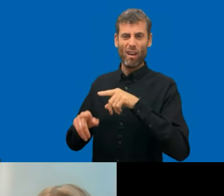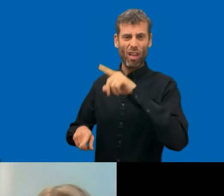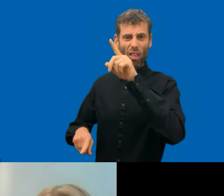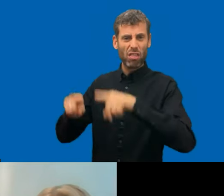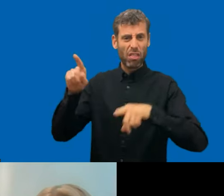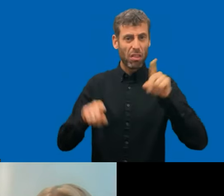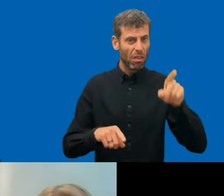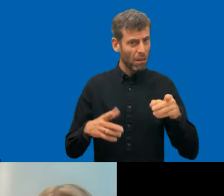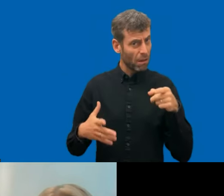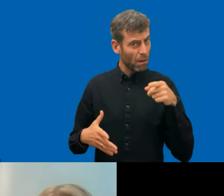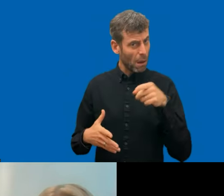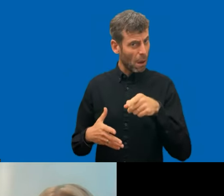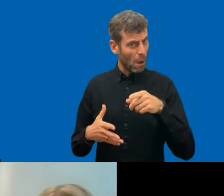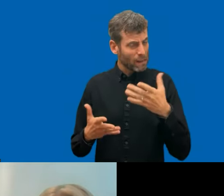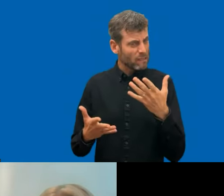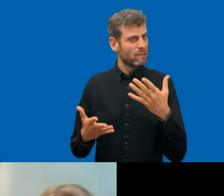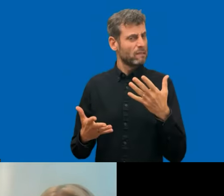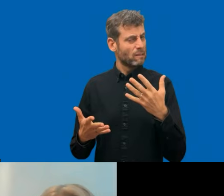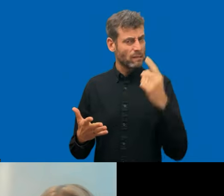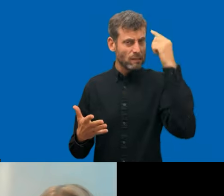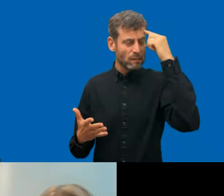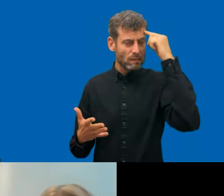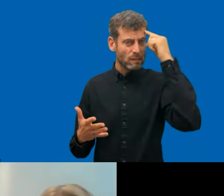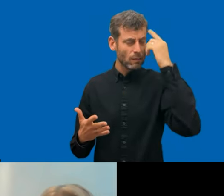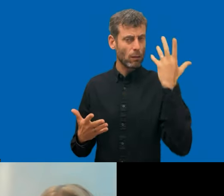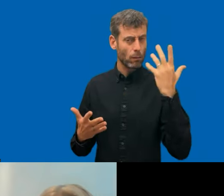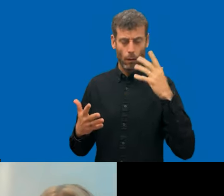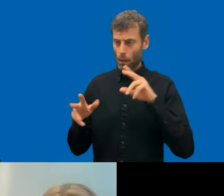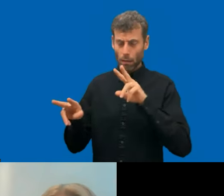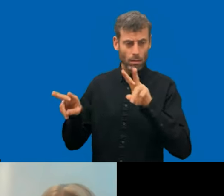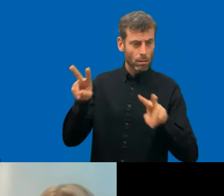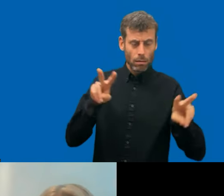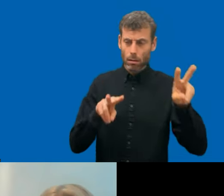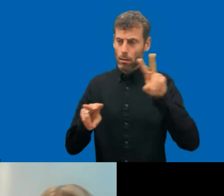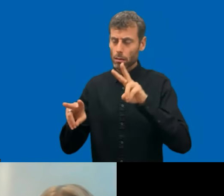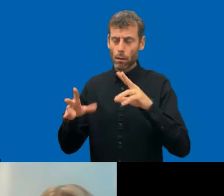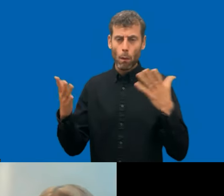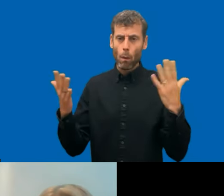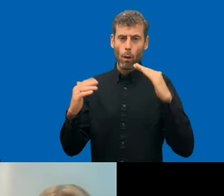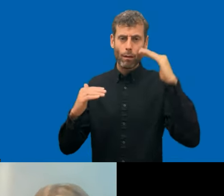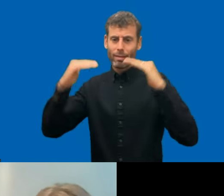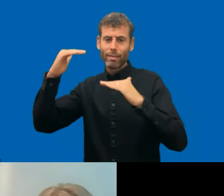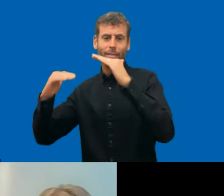It depends if you see on like, narrow national level, then I think it's then I